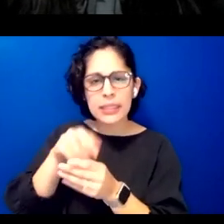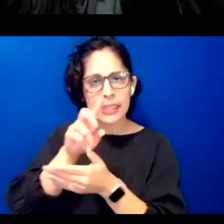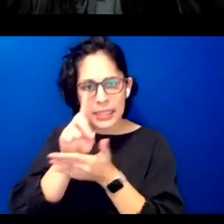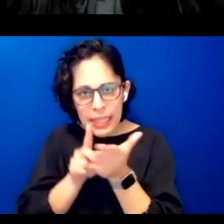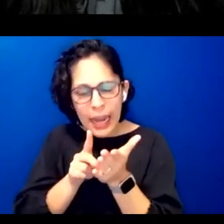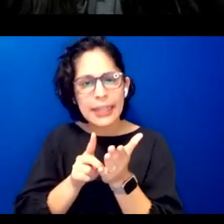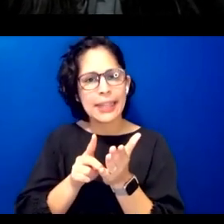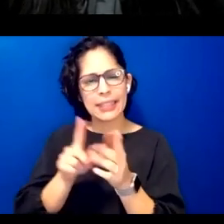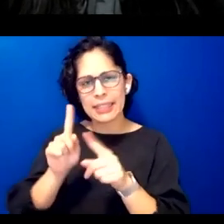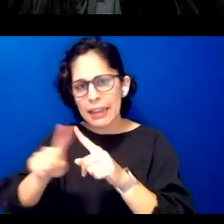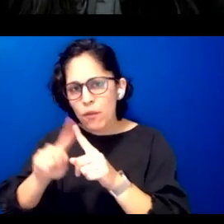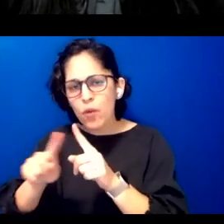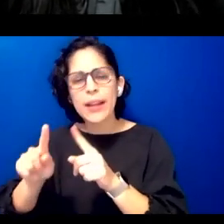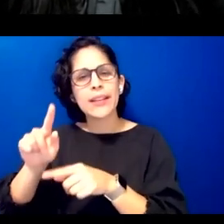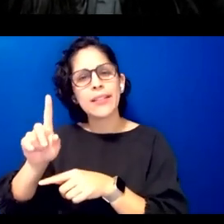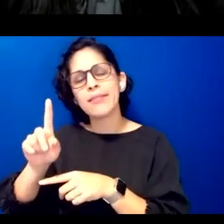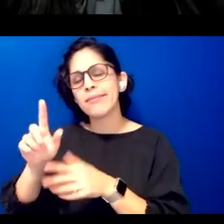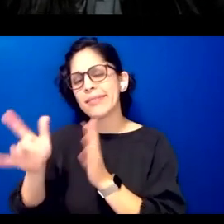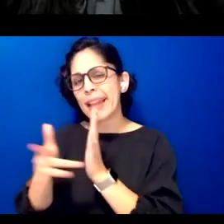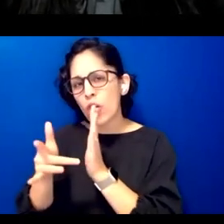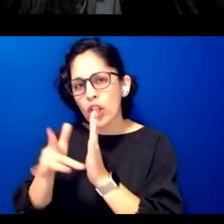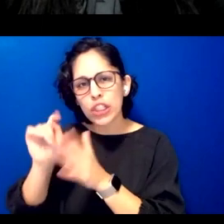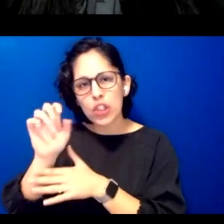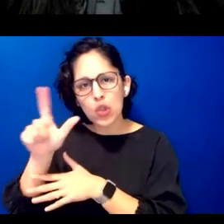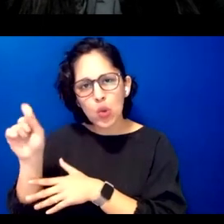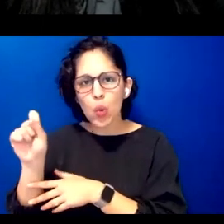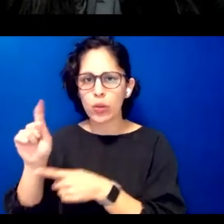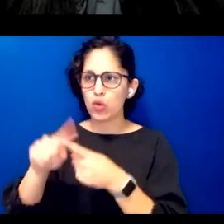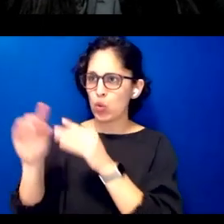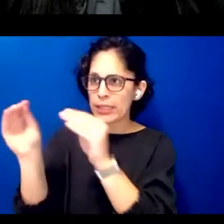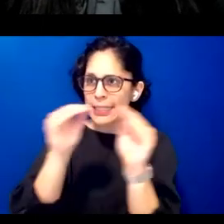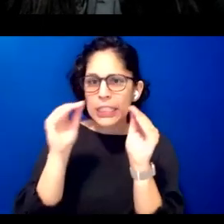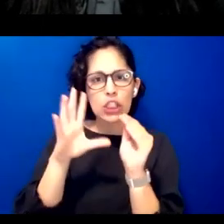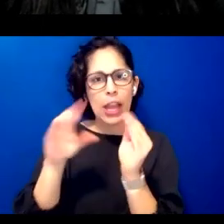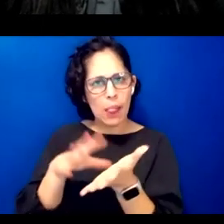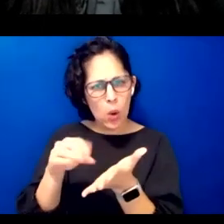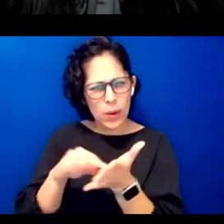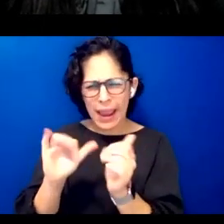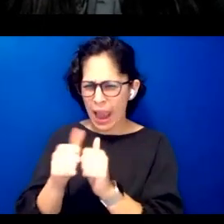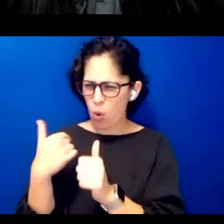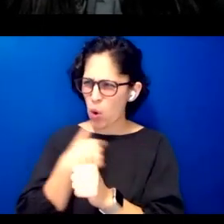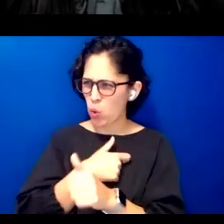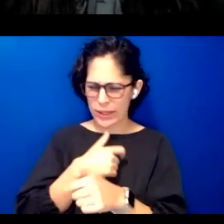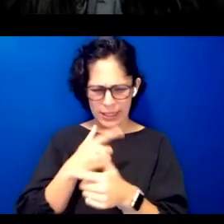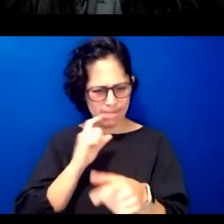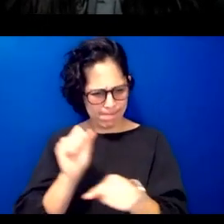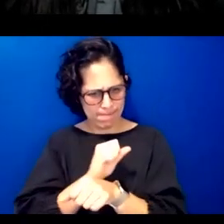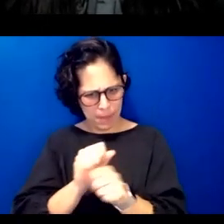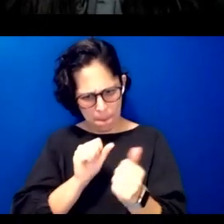digital tools and technologies how are we decolonizing our practice is a development